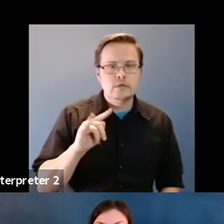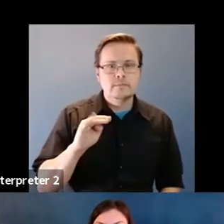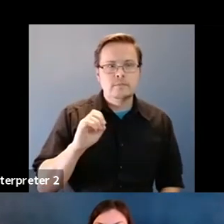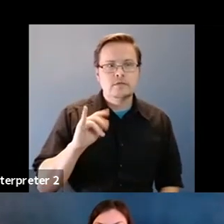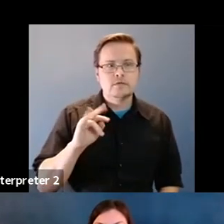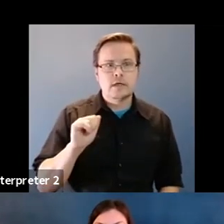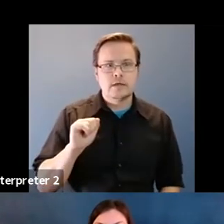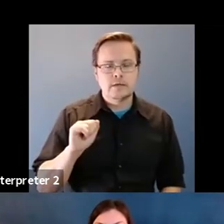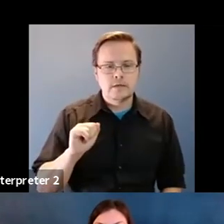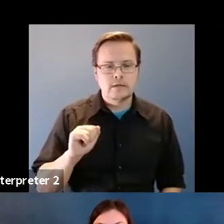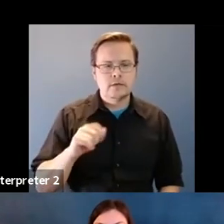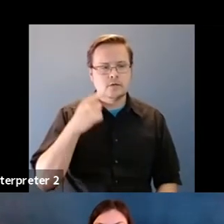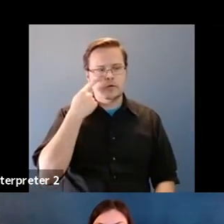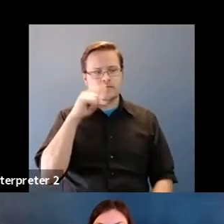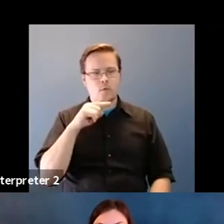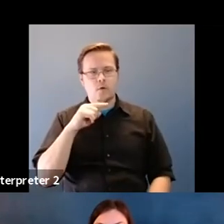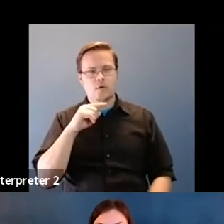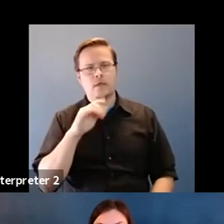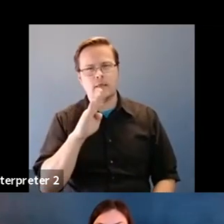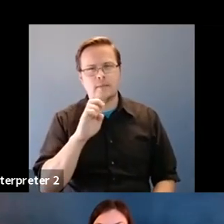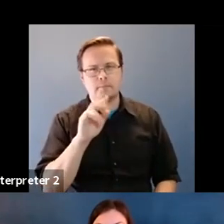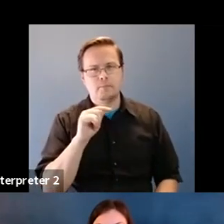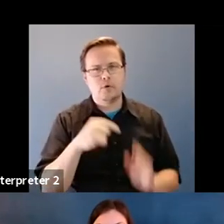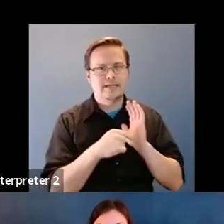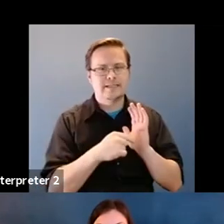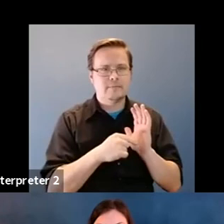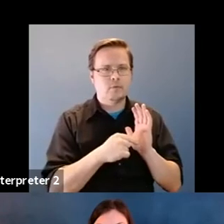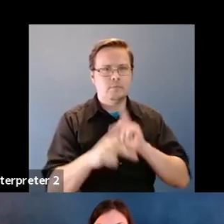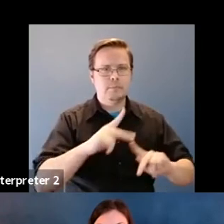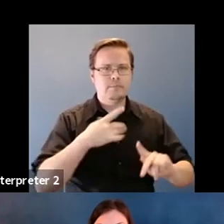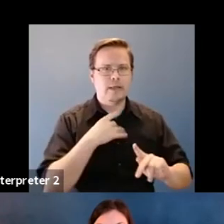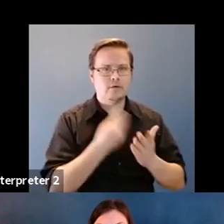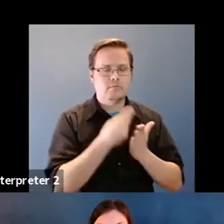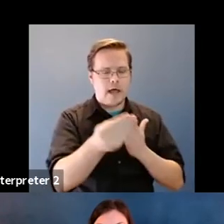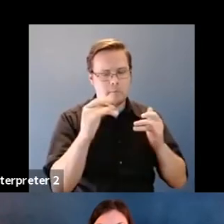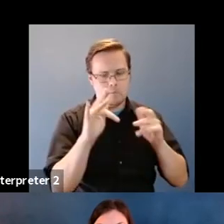Karrie Karahalios: For the birth example, people like to buy blank the output for New York versus Texas.